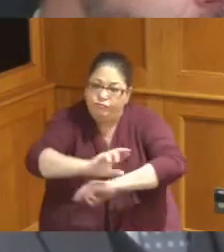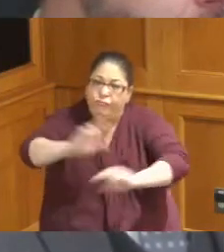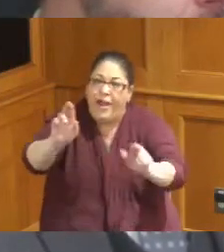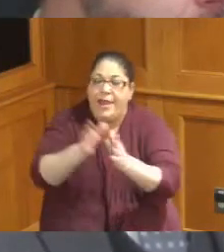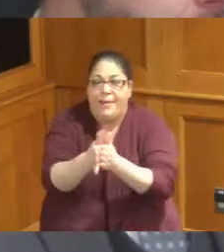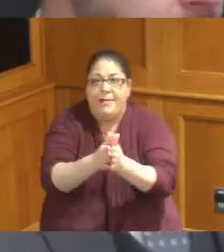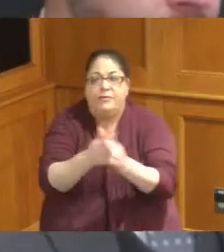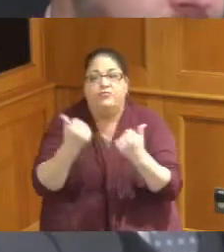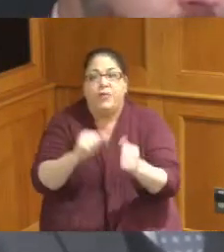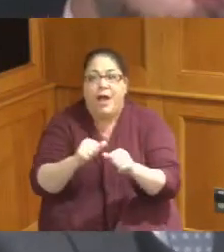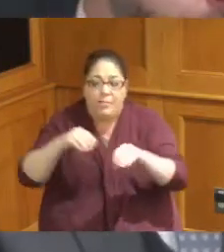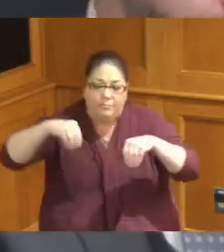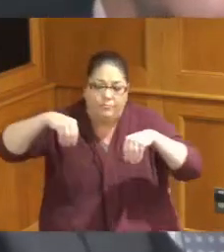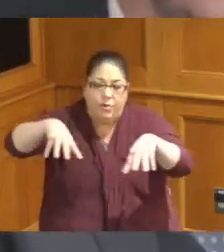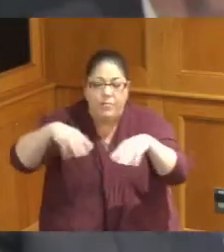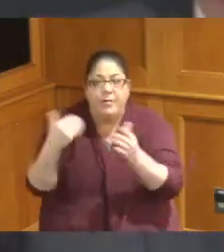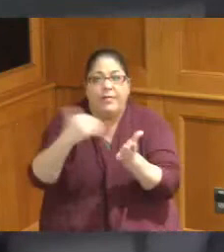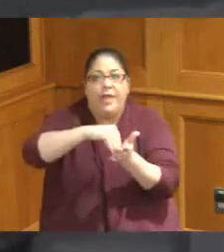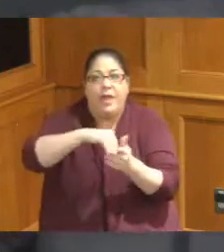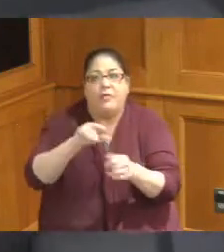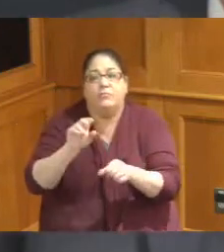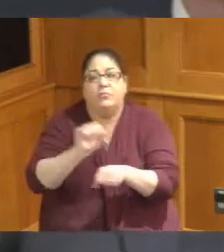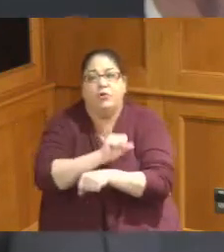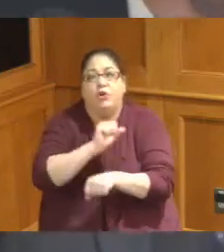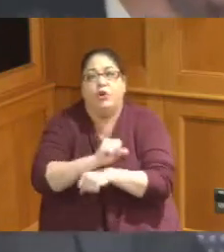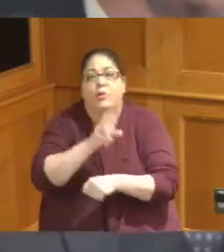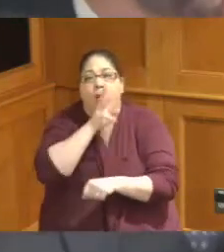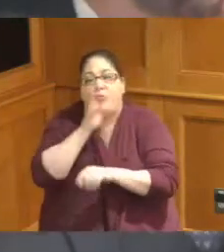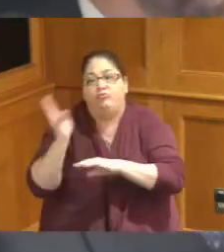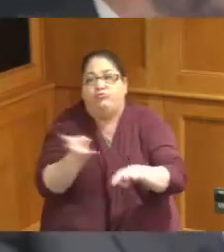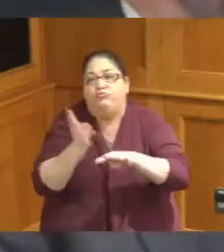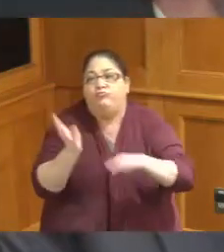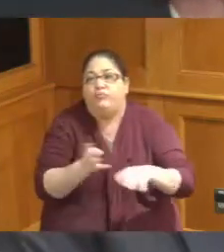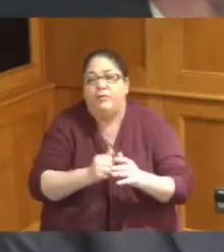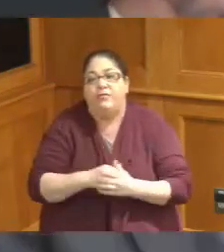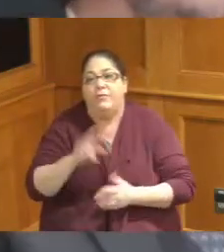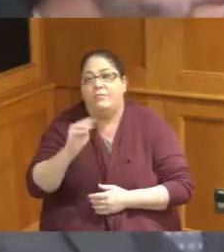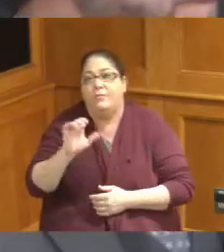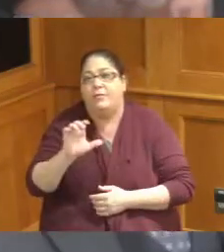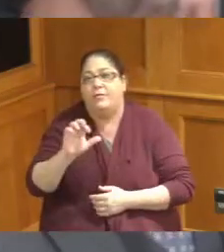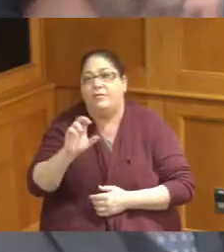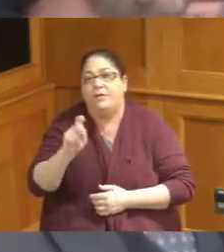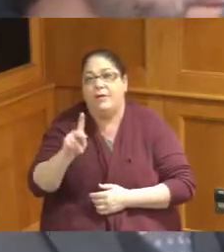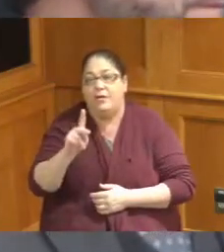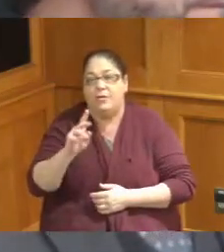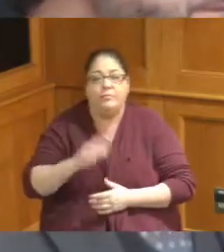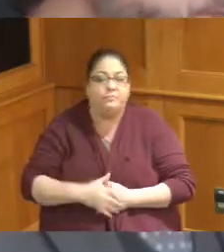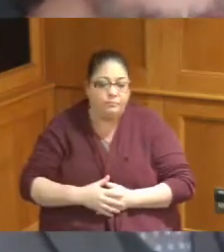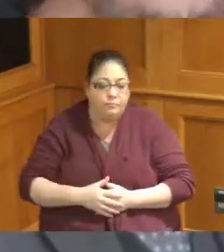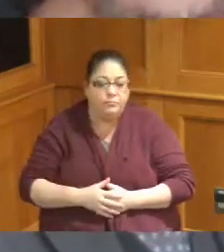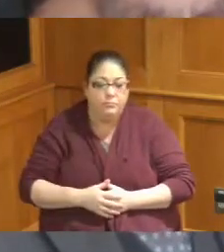to restore the power and and get things moving down on the Mill Creek I also am really glad